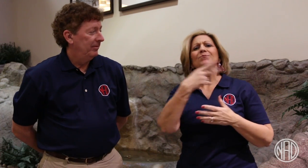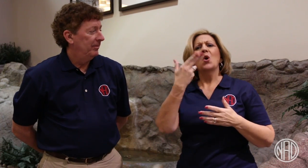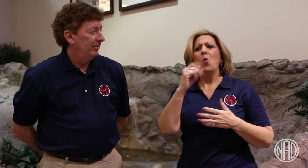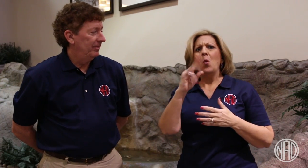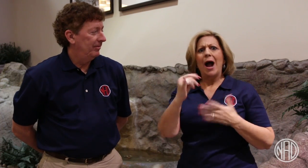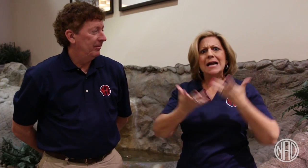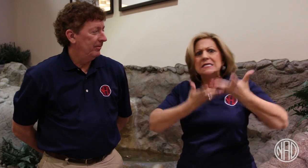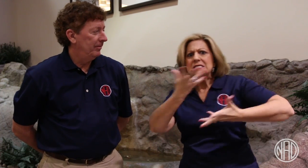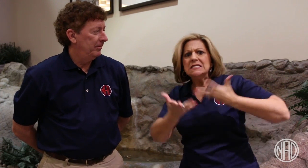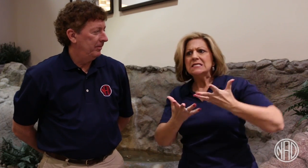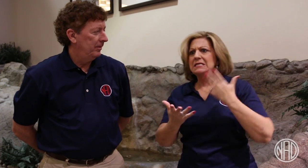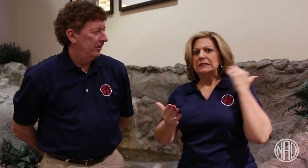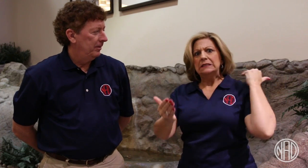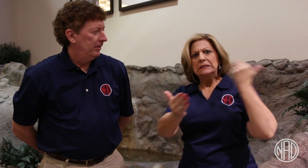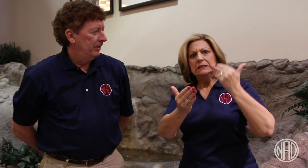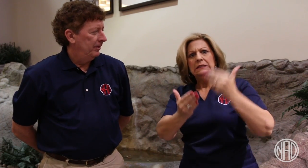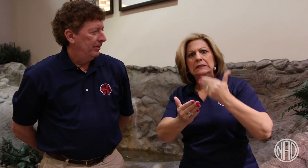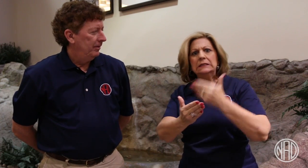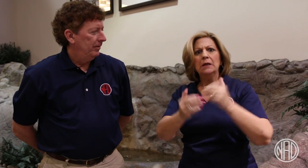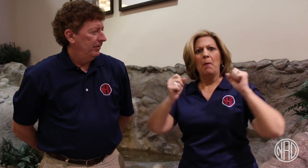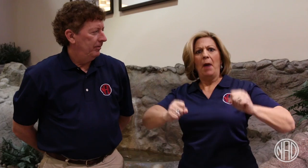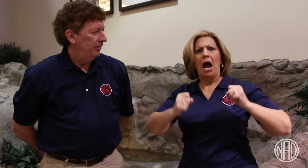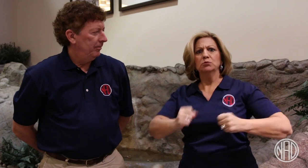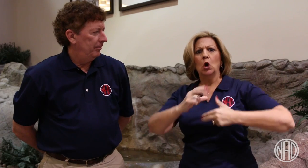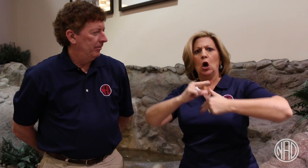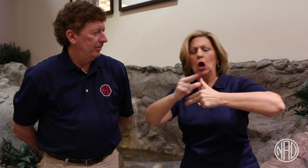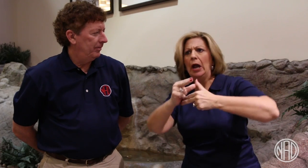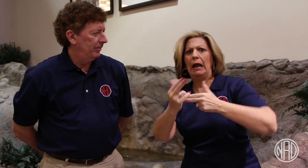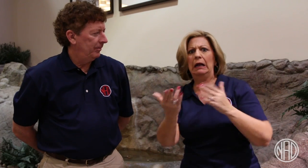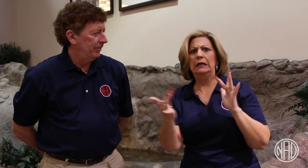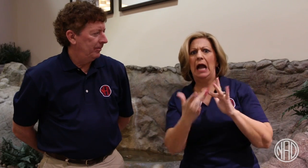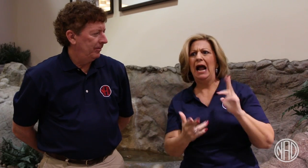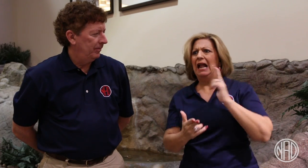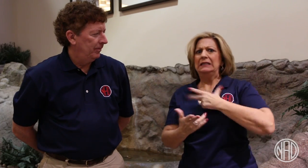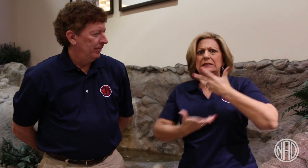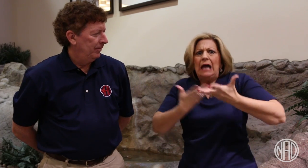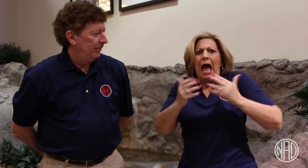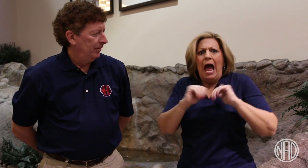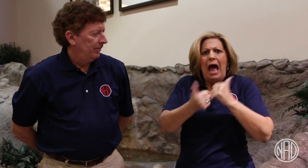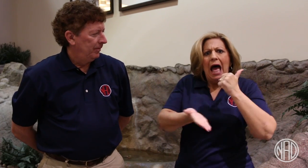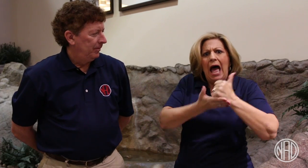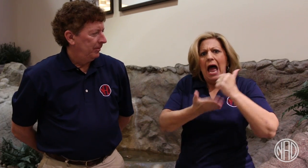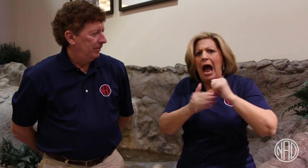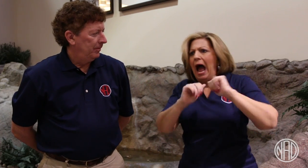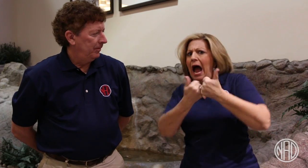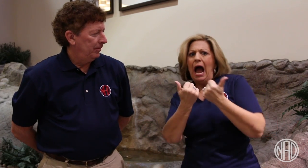The deaf and hard of hearing community in Hawaii is struggling with last minute announcements regarding hurricanes and other natural weather disasters.